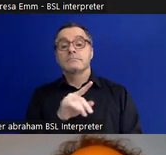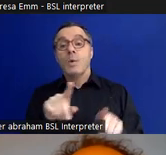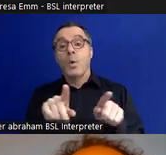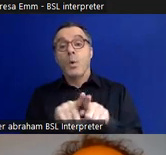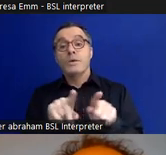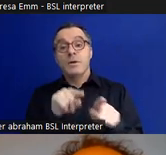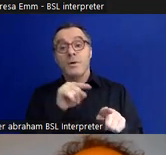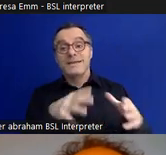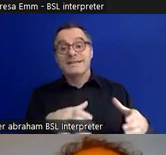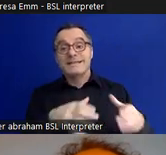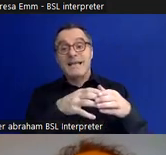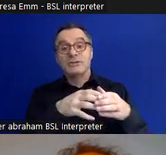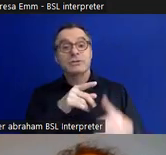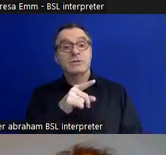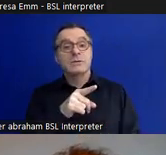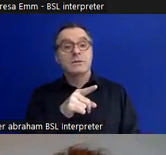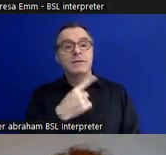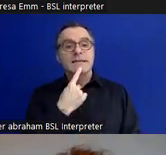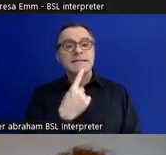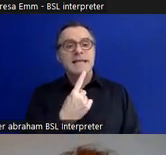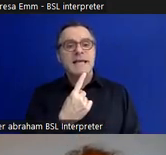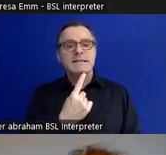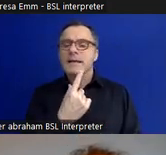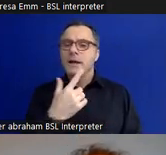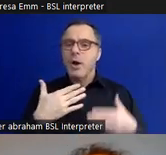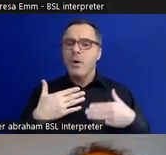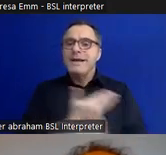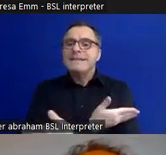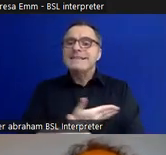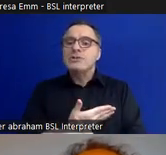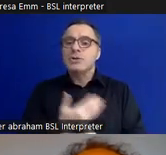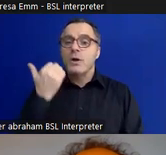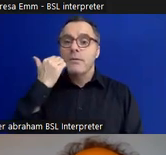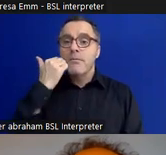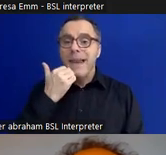a 'label jars... not people' t-shirt which is a black t-shirt with a white logo on it,